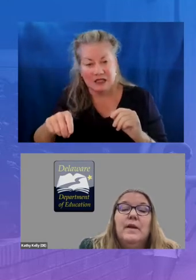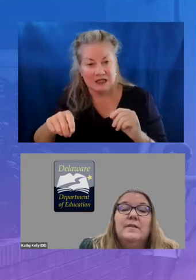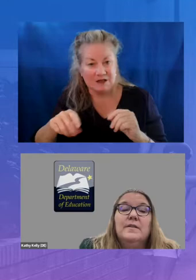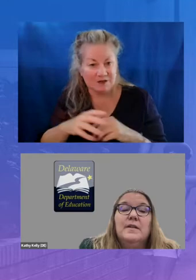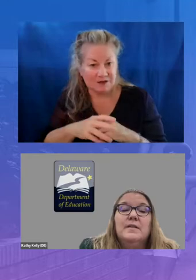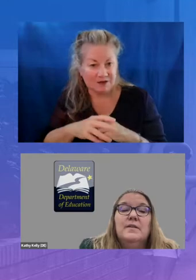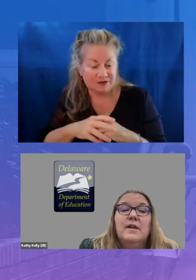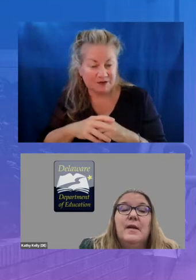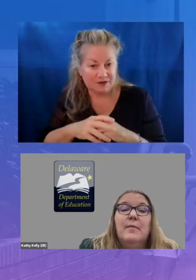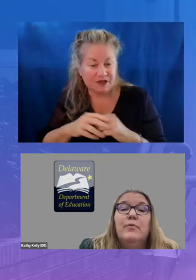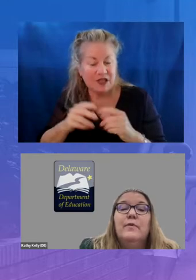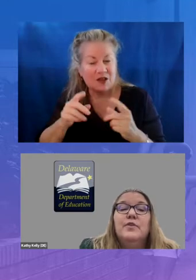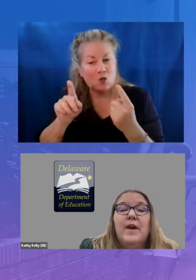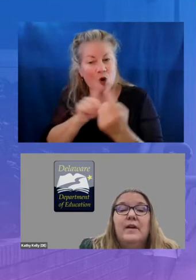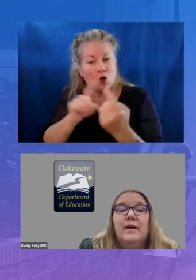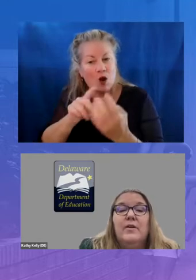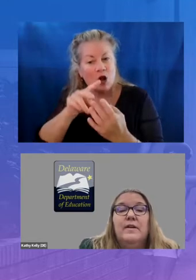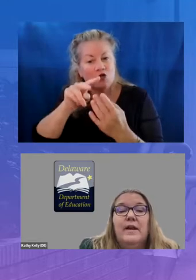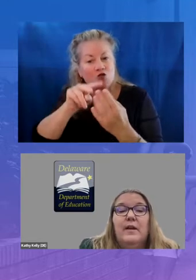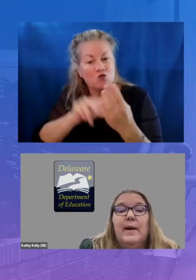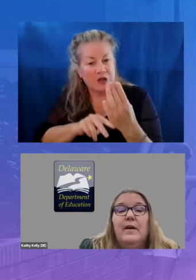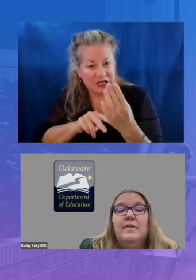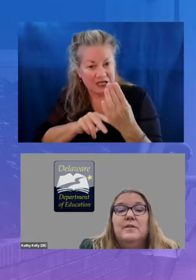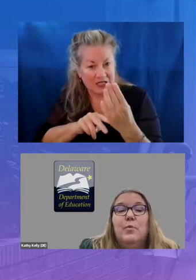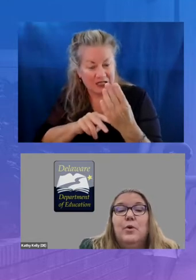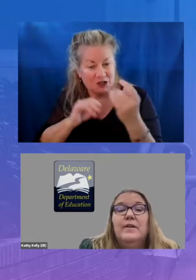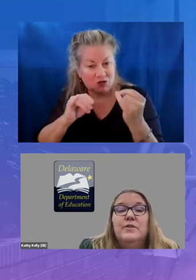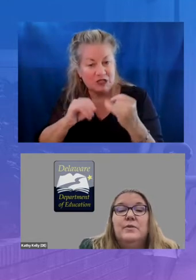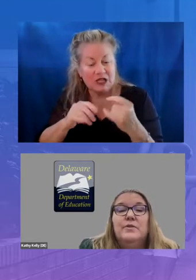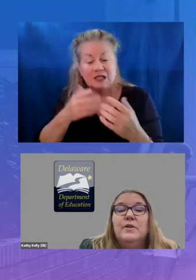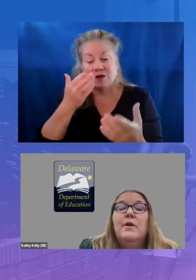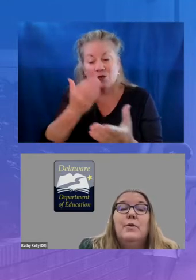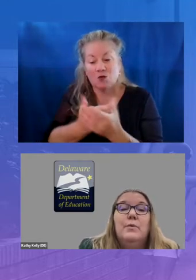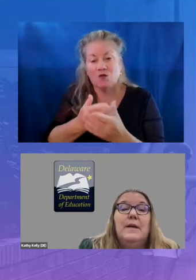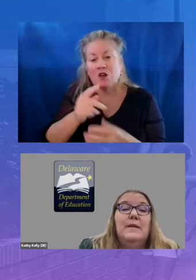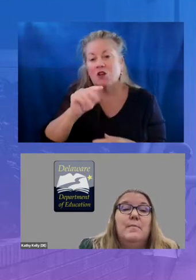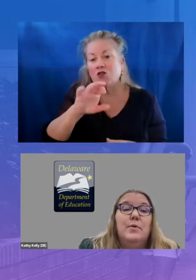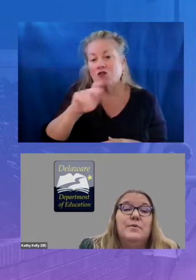assist has a proven track record in delaware in supporting students who need it the most